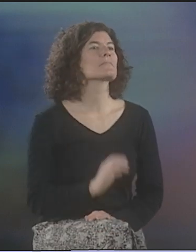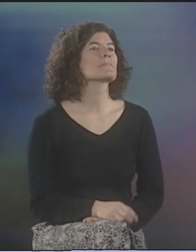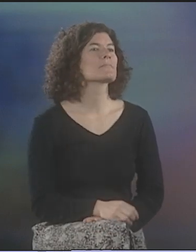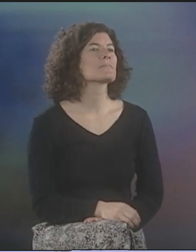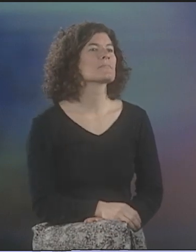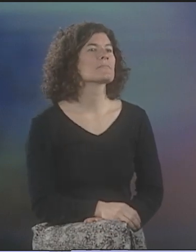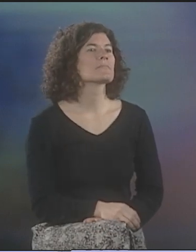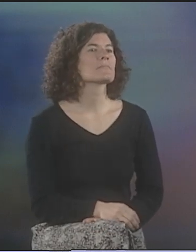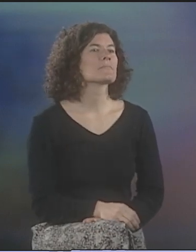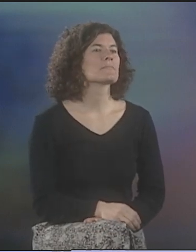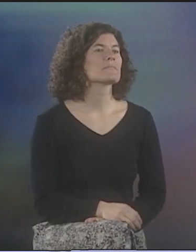BECAUSE I DON'T CREATE IT.